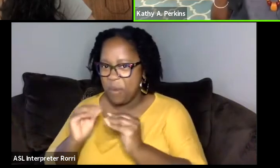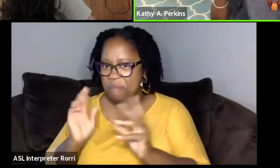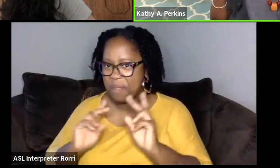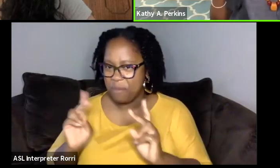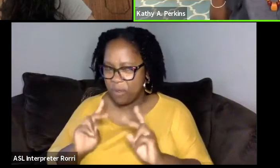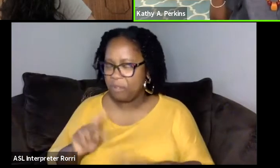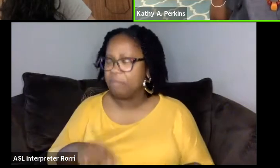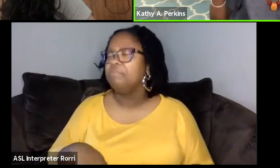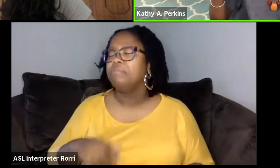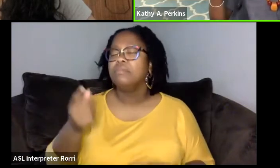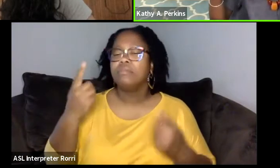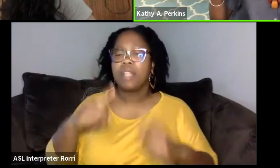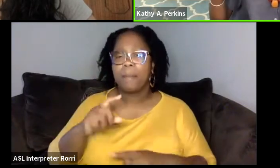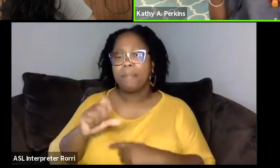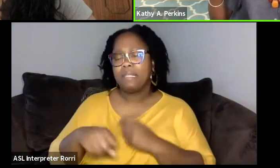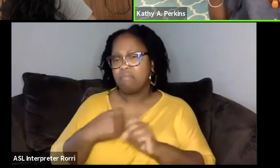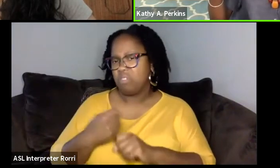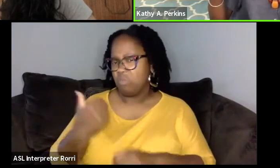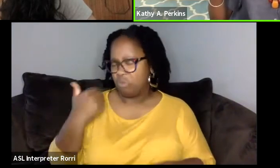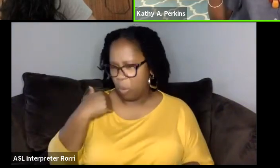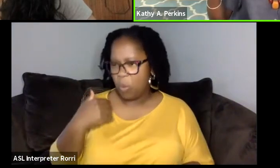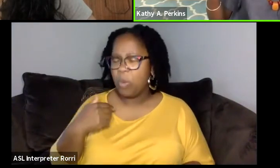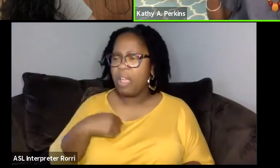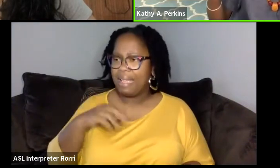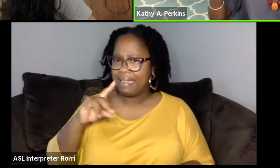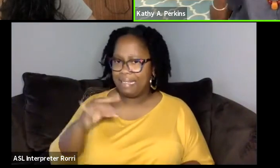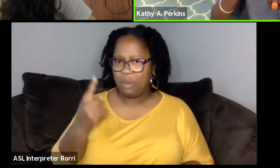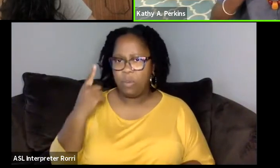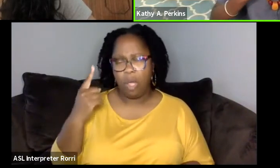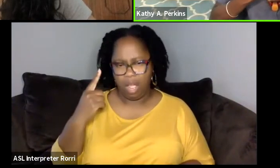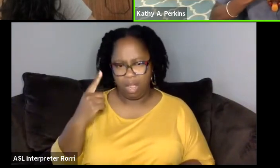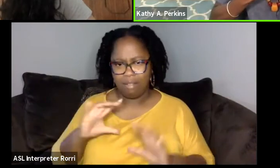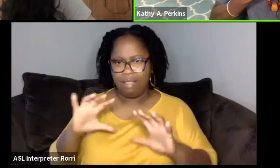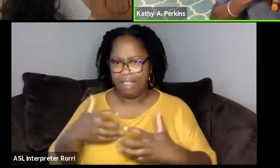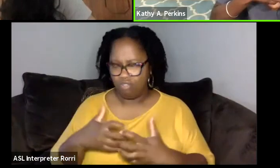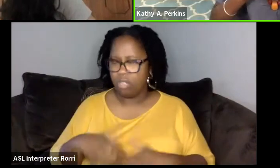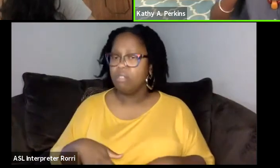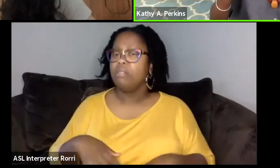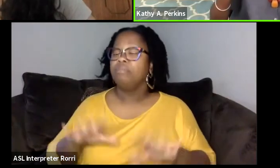that I coded with a friend, it was called "Contemporary Plays by Women of Color".